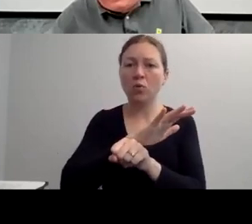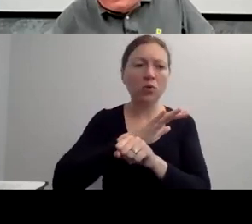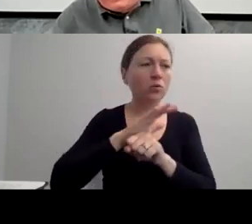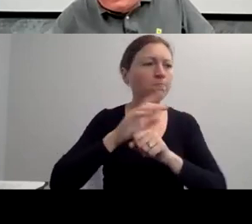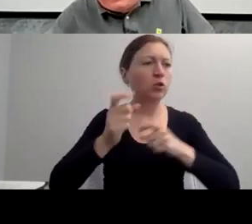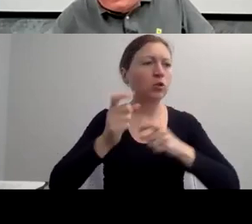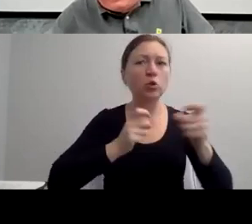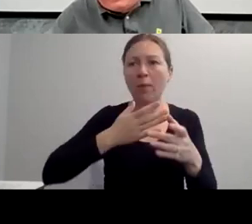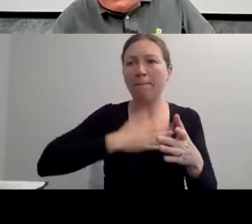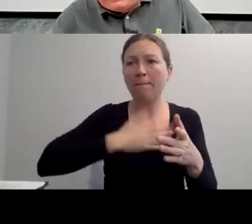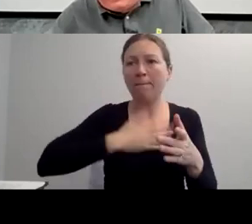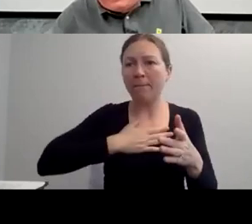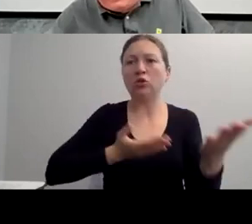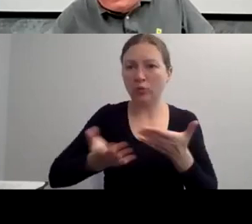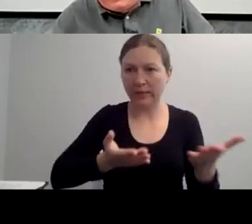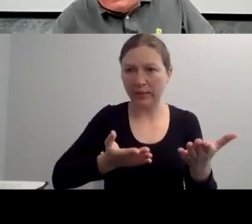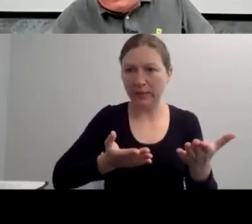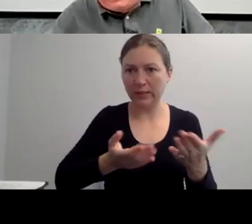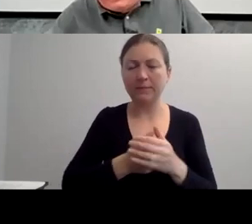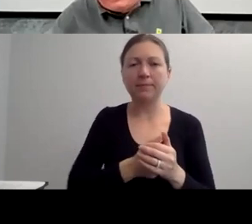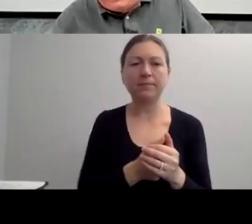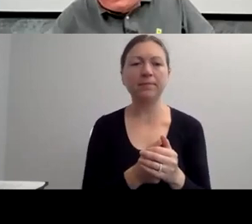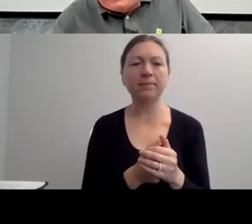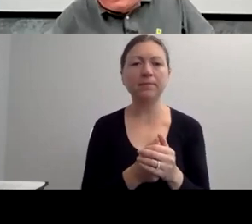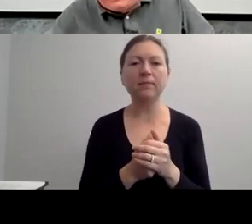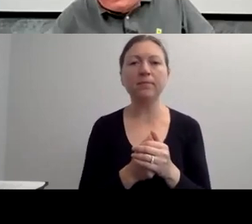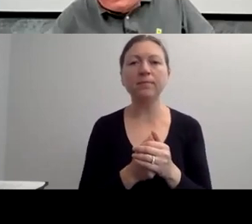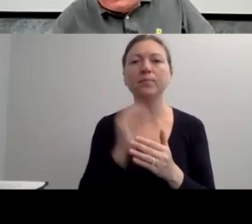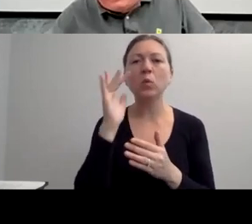ALSO BE INCLUDED IN CONVERSATIONS ABOUT DIVERSITY.